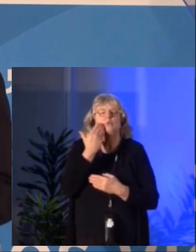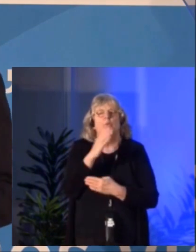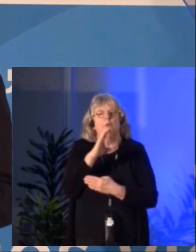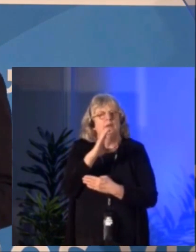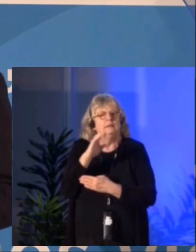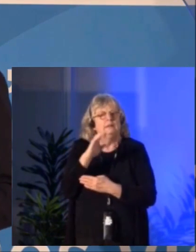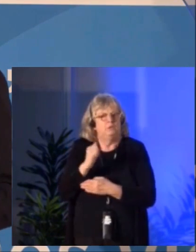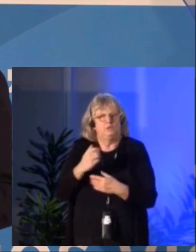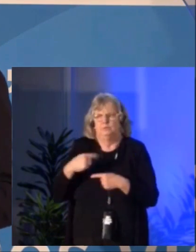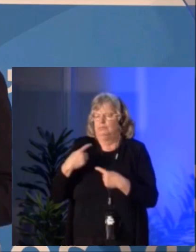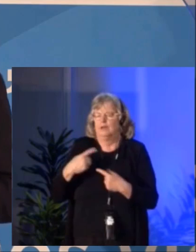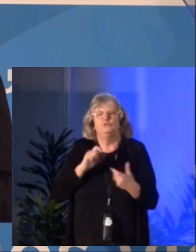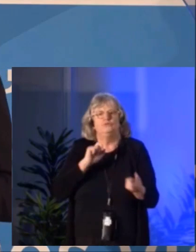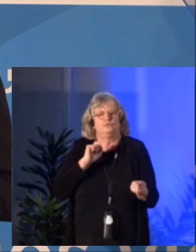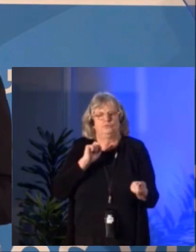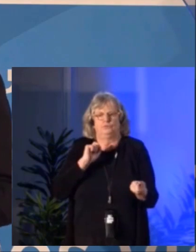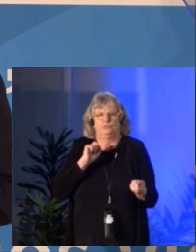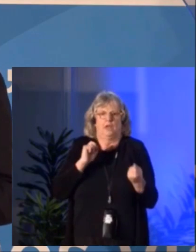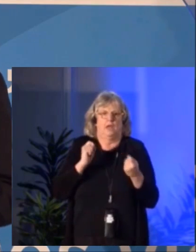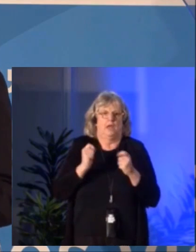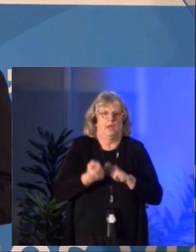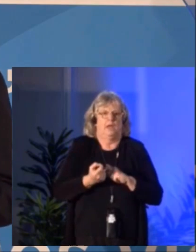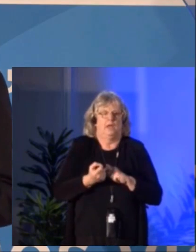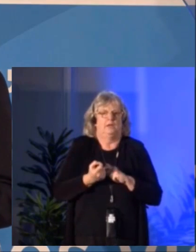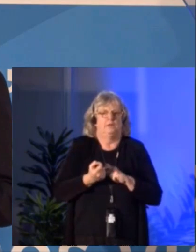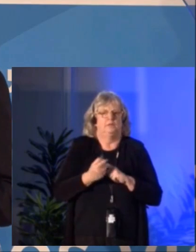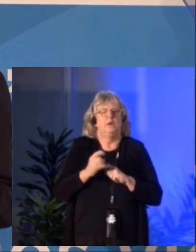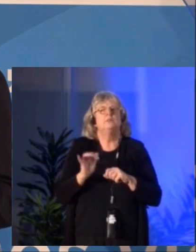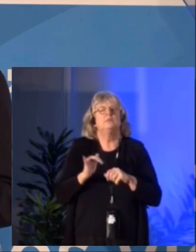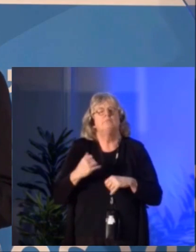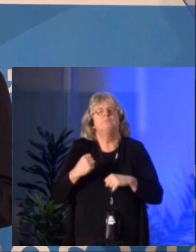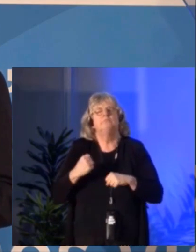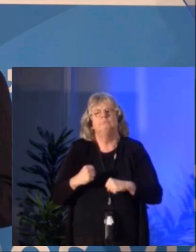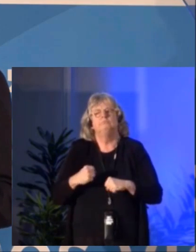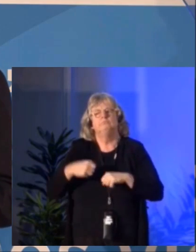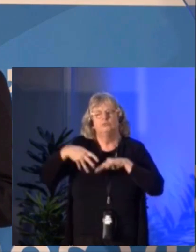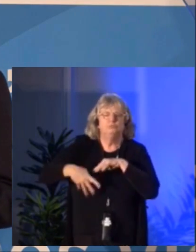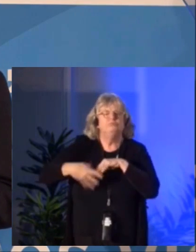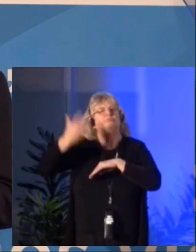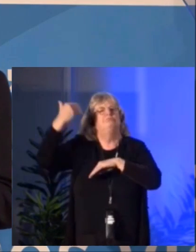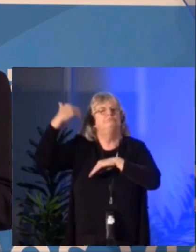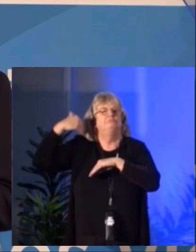Today we can affirm that the Council is no longer what it was, but it will always remain what it was created for